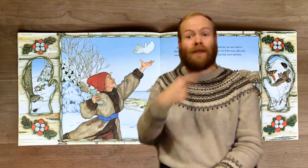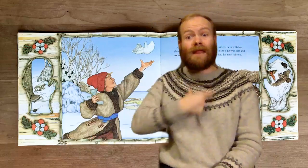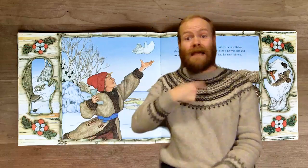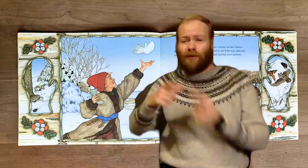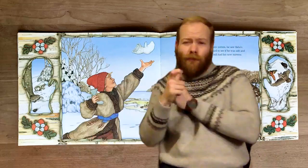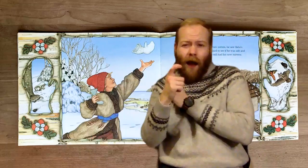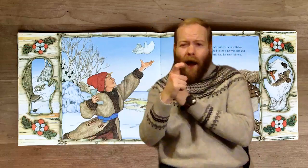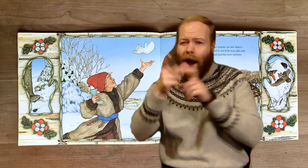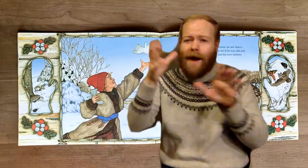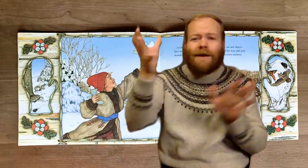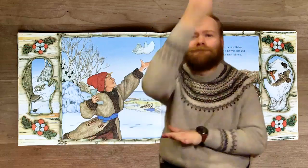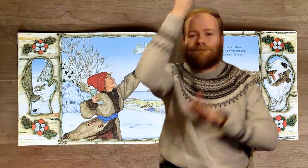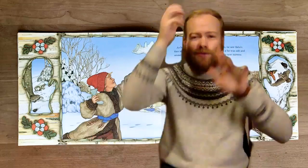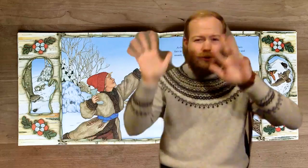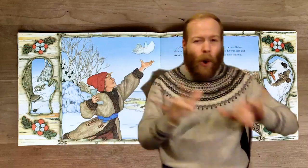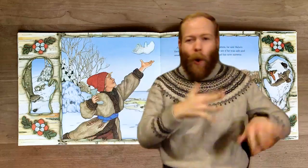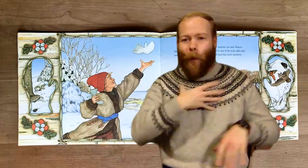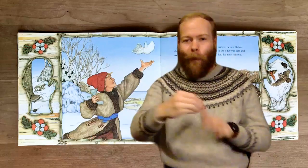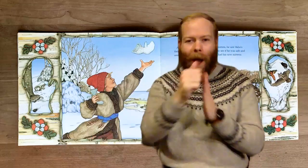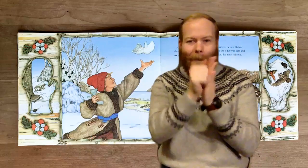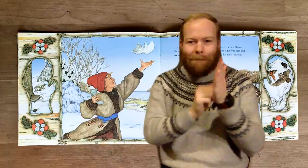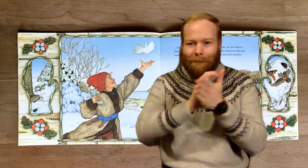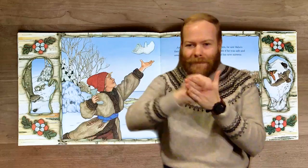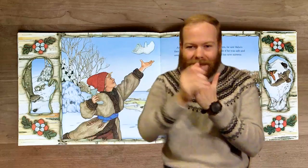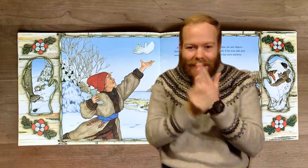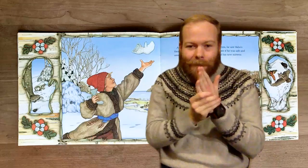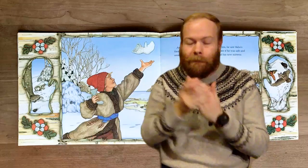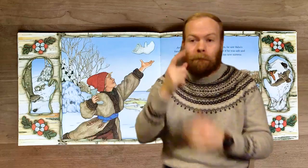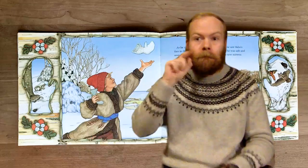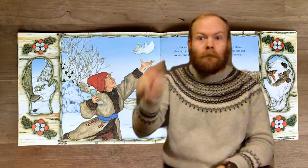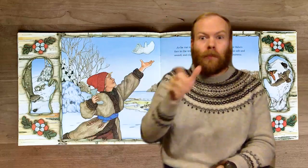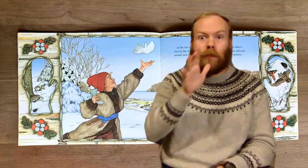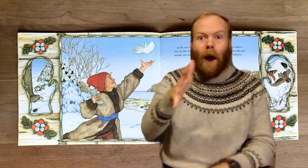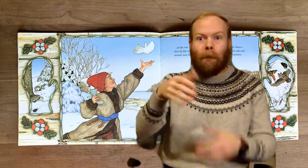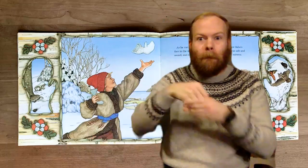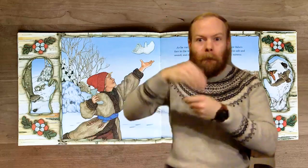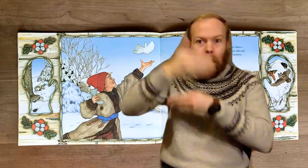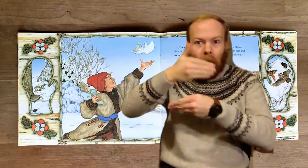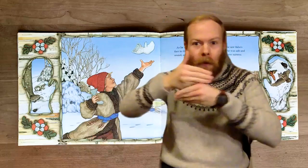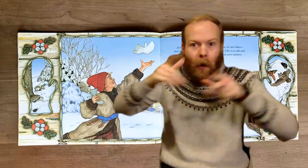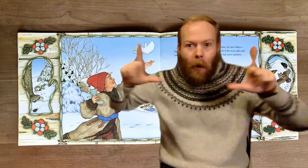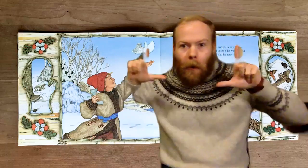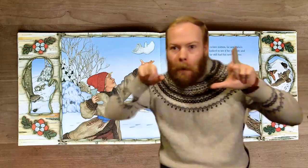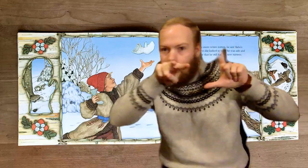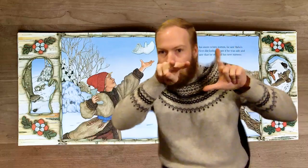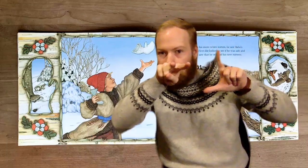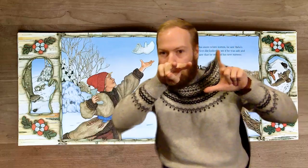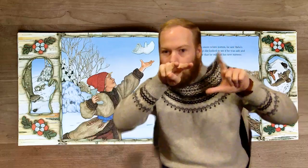As he ran to catch his snow-white mitten, he saw Baba’s face in the window.